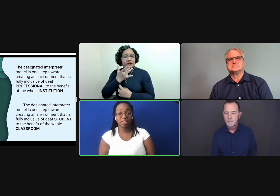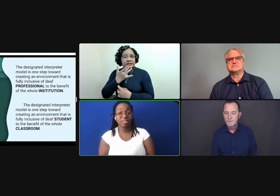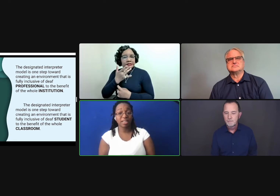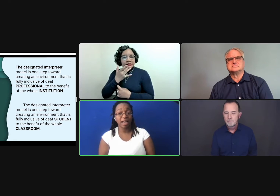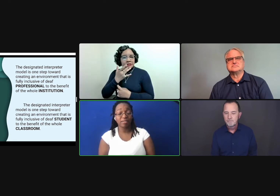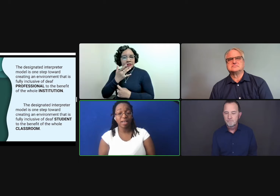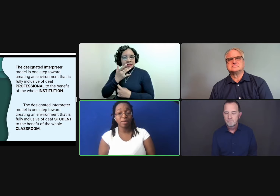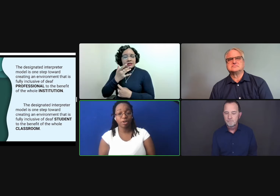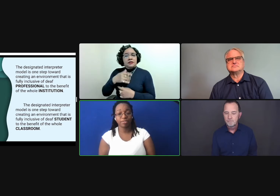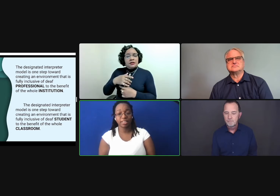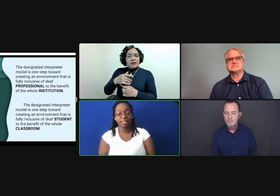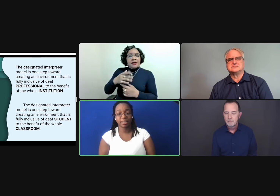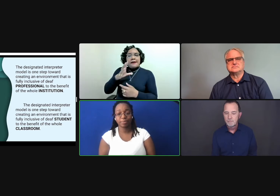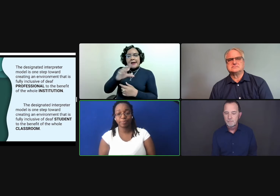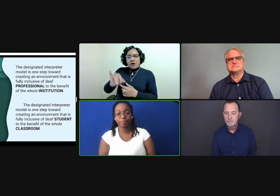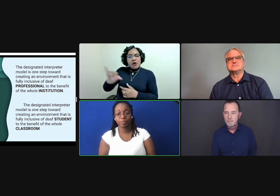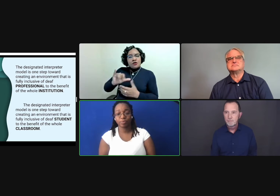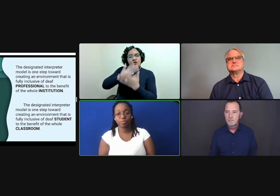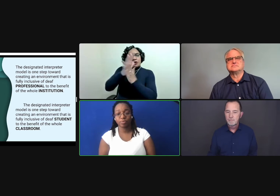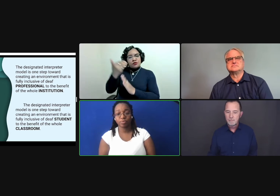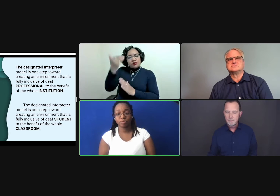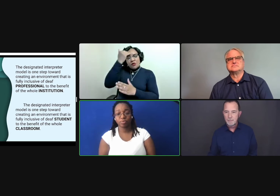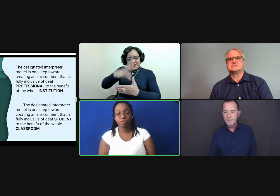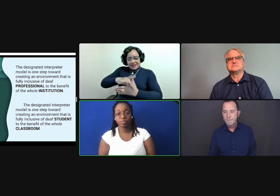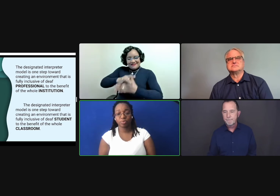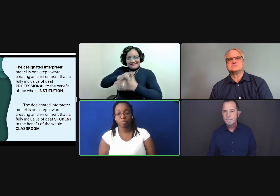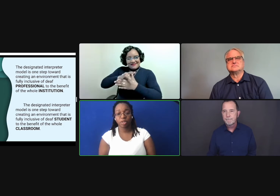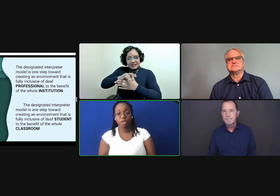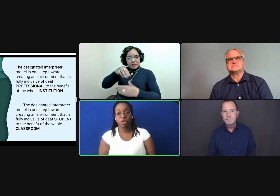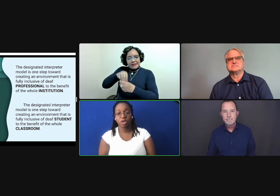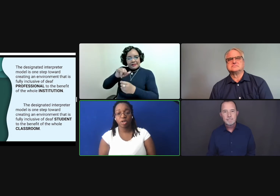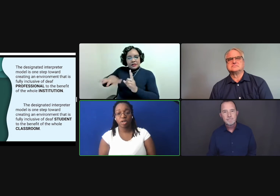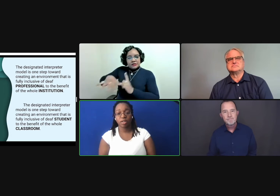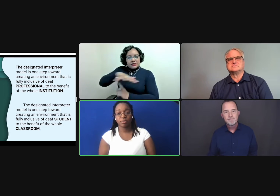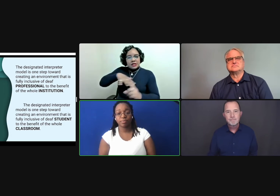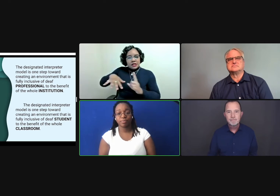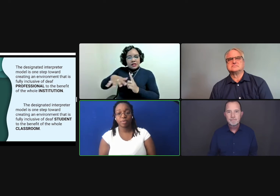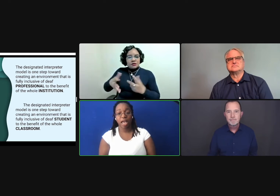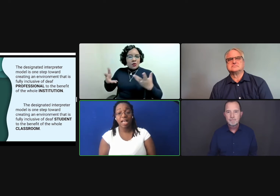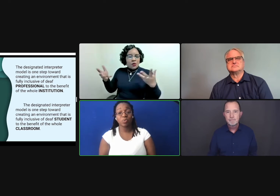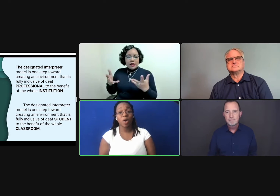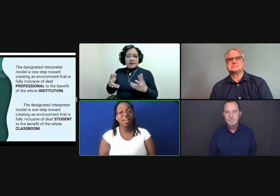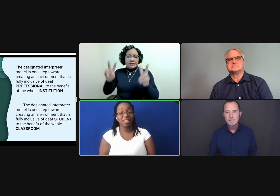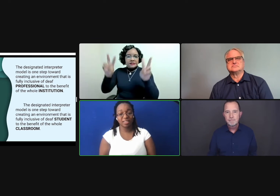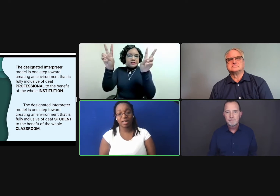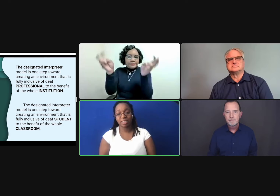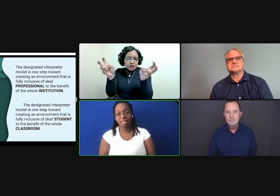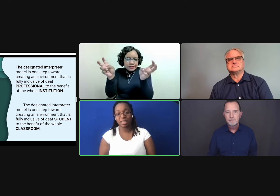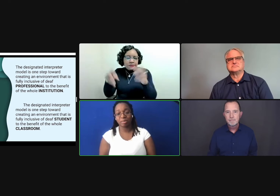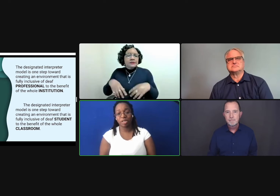their style, and preferences, as well as the content that's